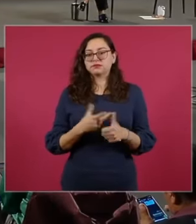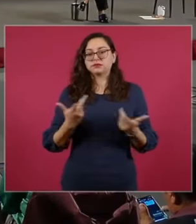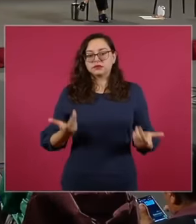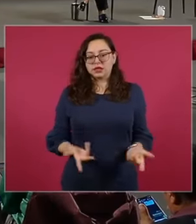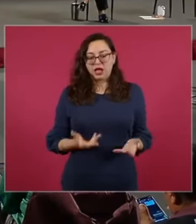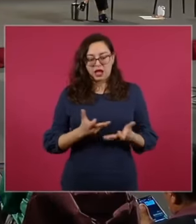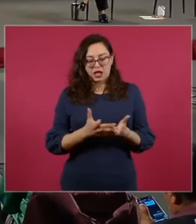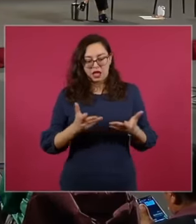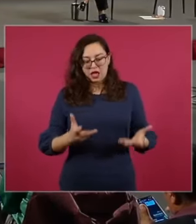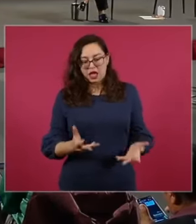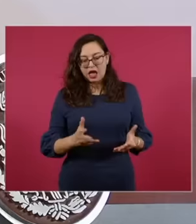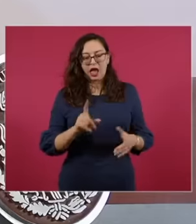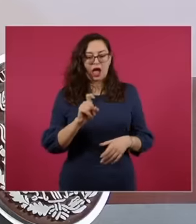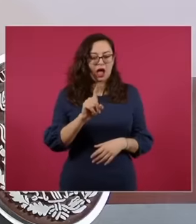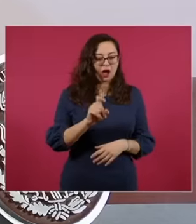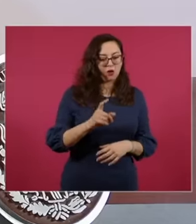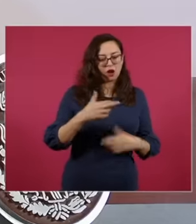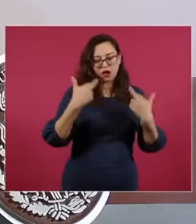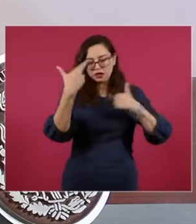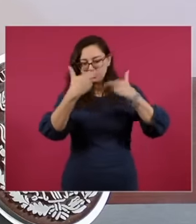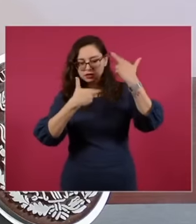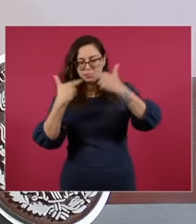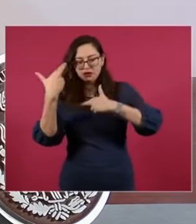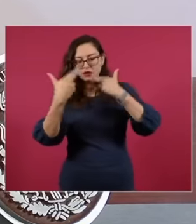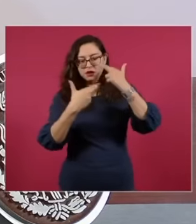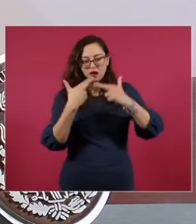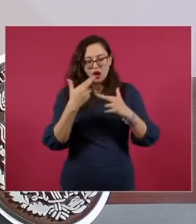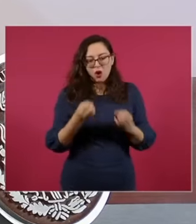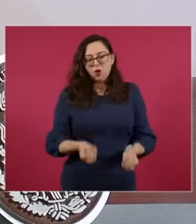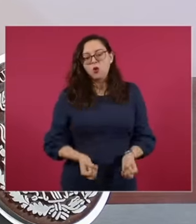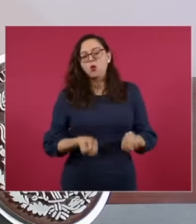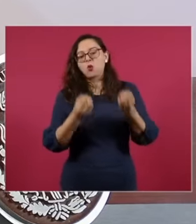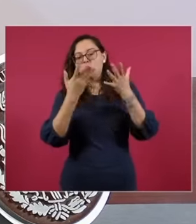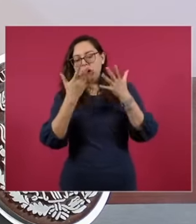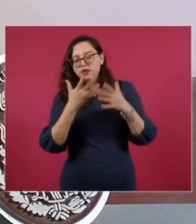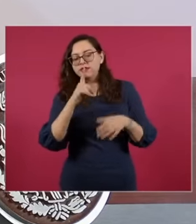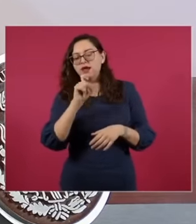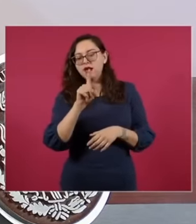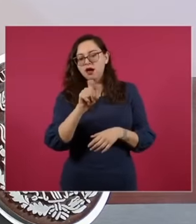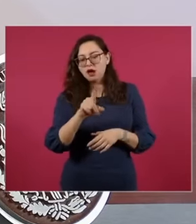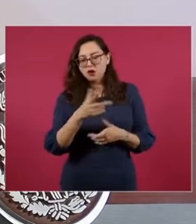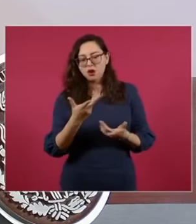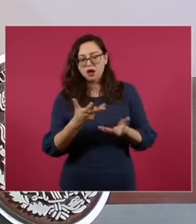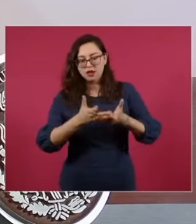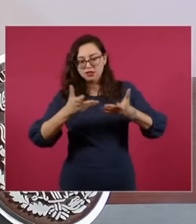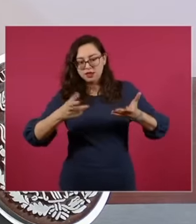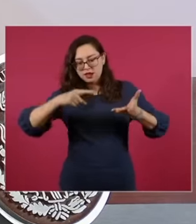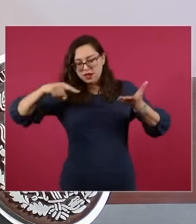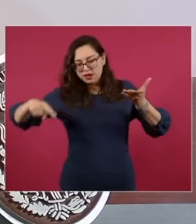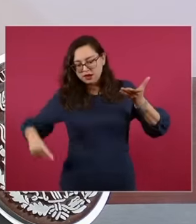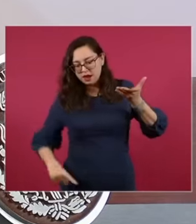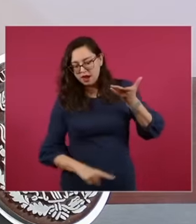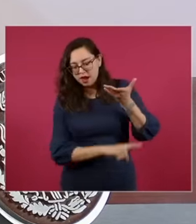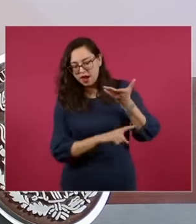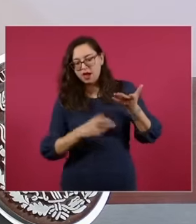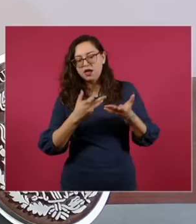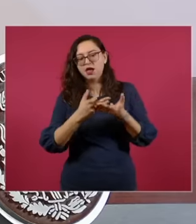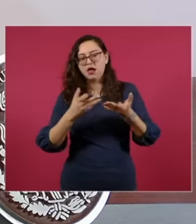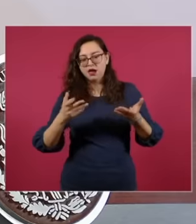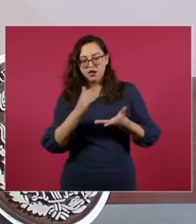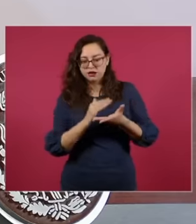and extractions. to know well the volumes of groundwater and surface water